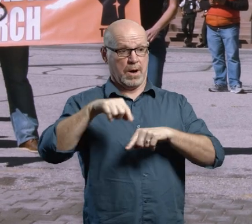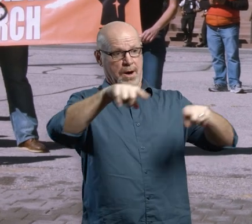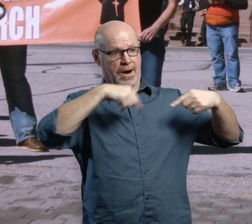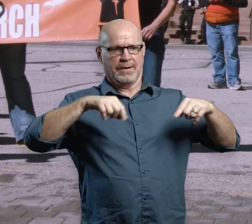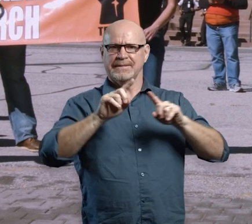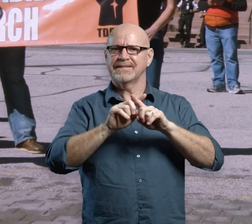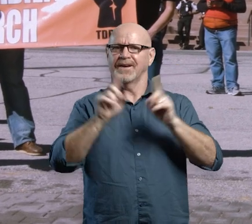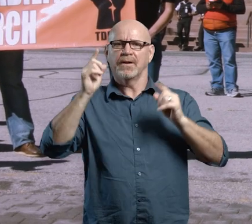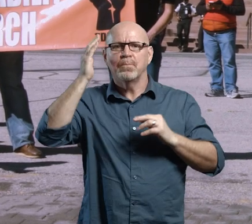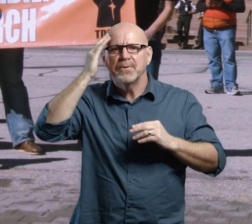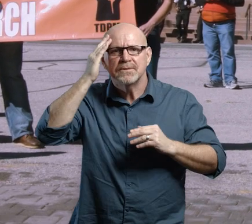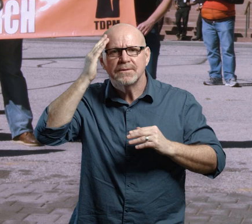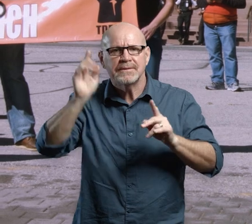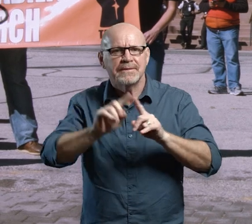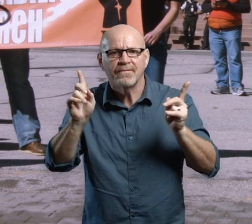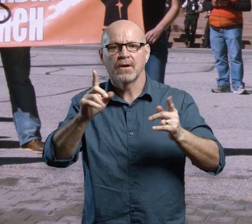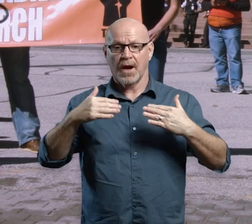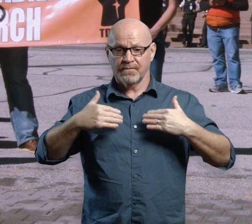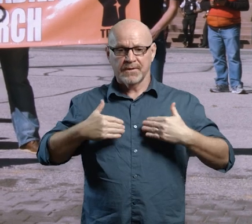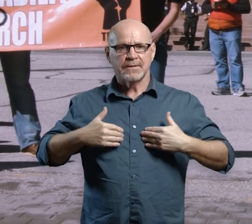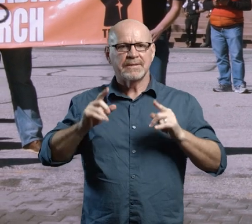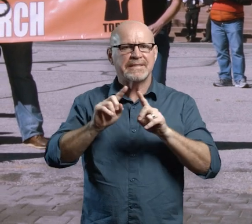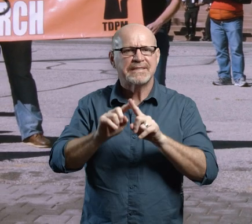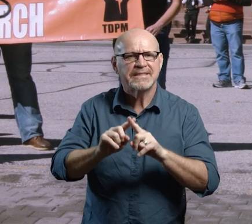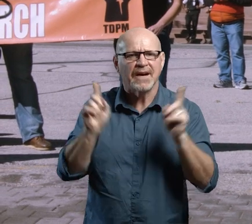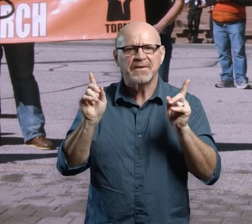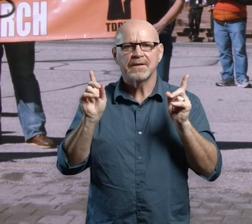Disability Pride March is also about disability and mad politics; about